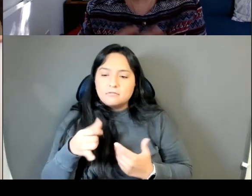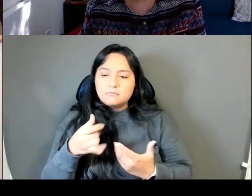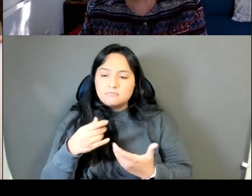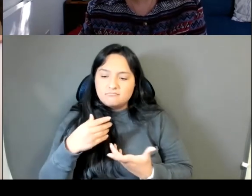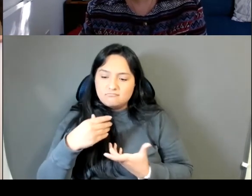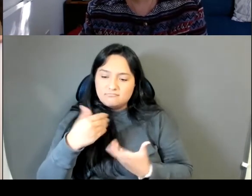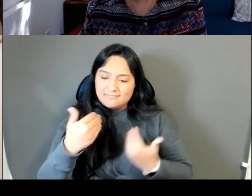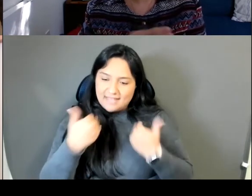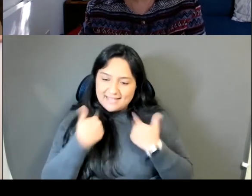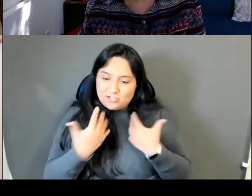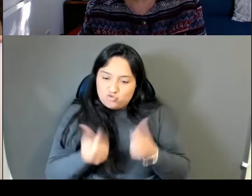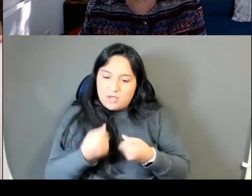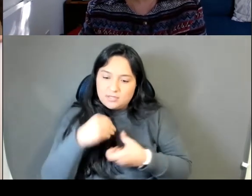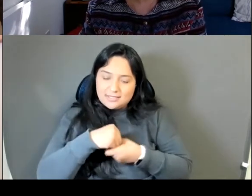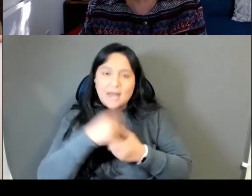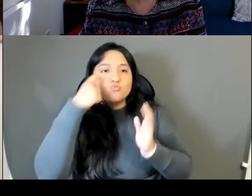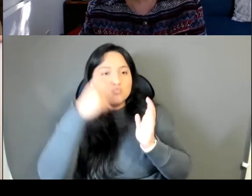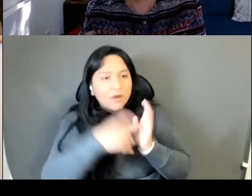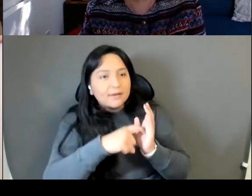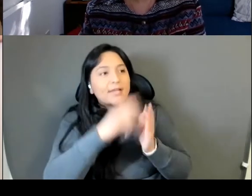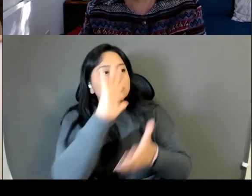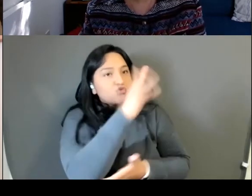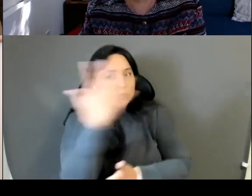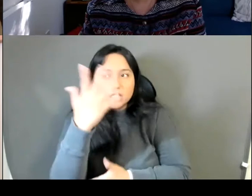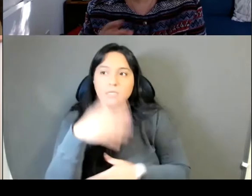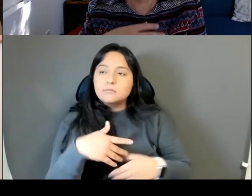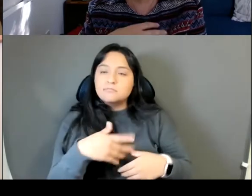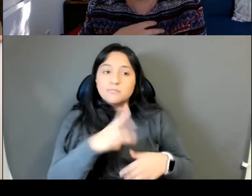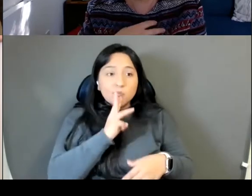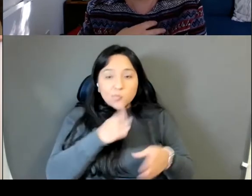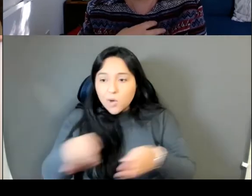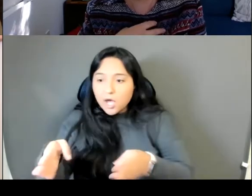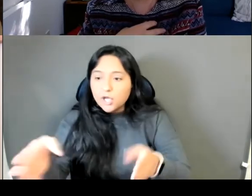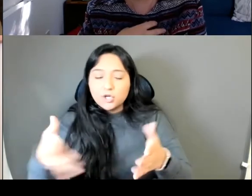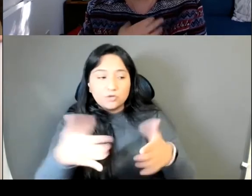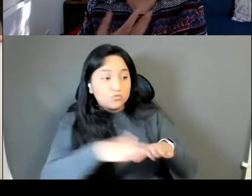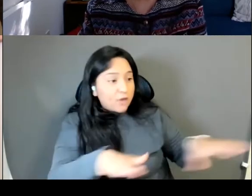and the ground and it's like, their spirits in this, and you know when, like we were looking